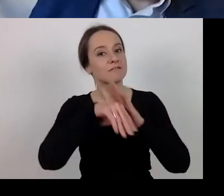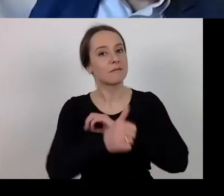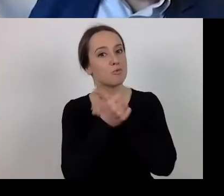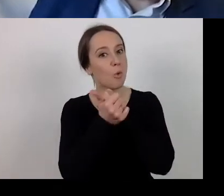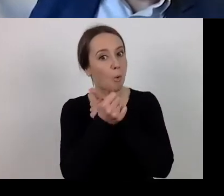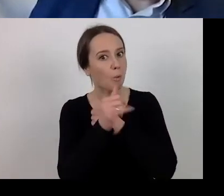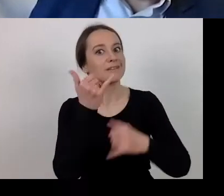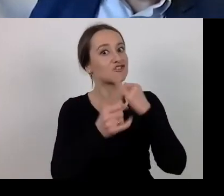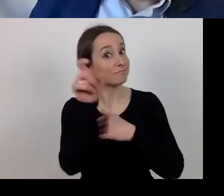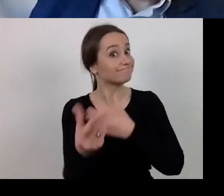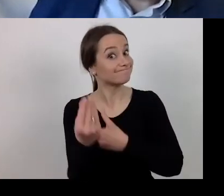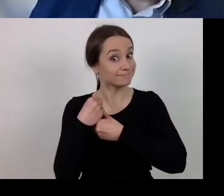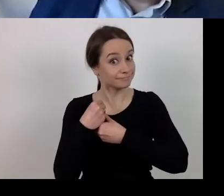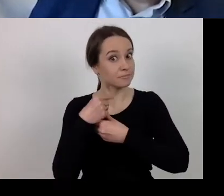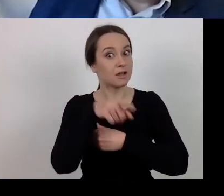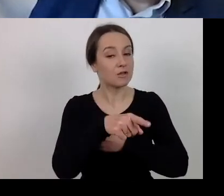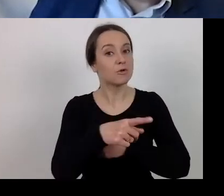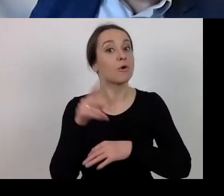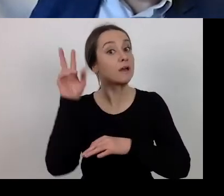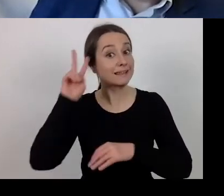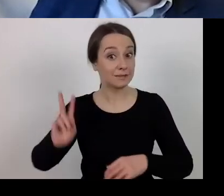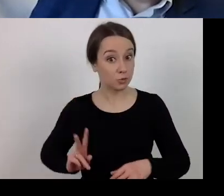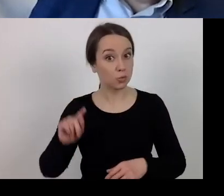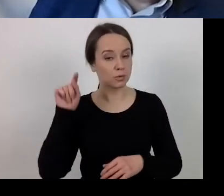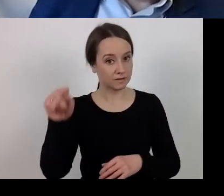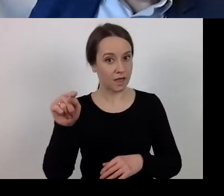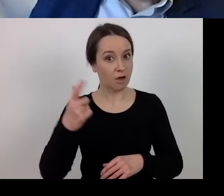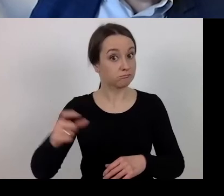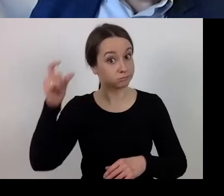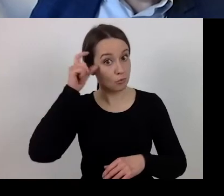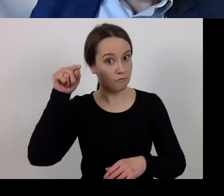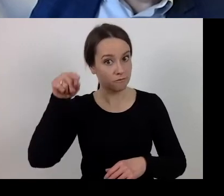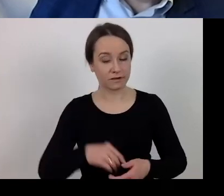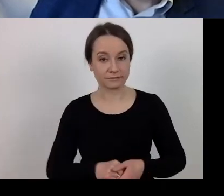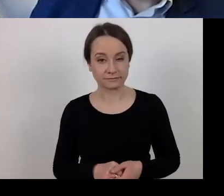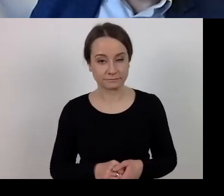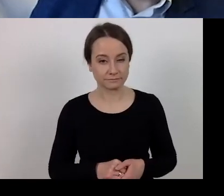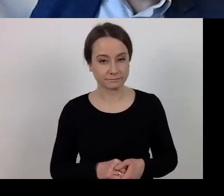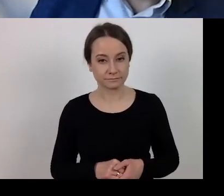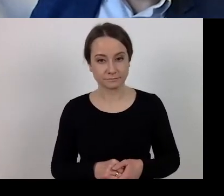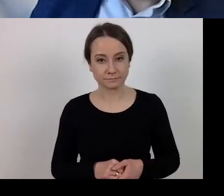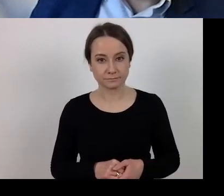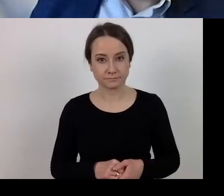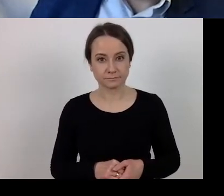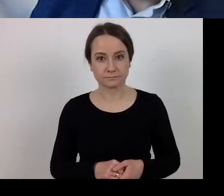the relevant authority must maintain principles